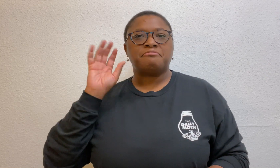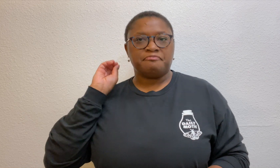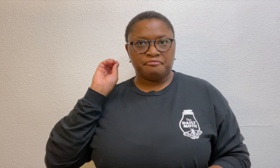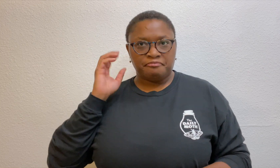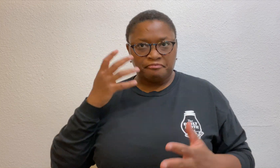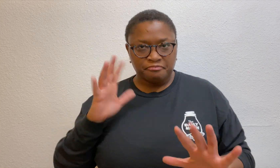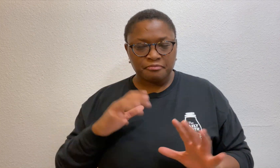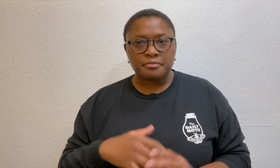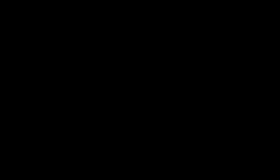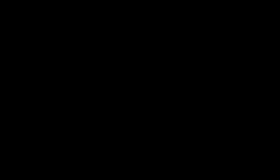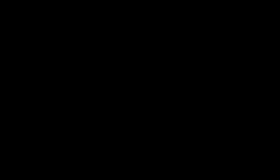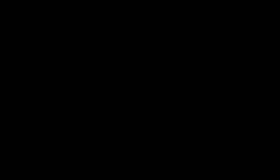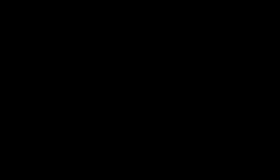That was the last of Lee.